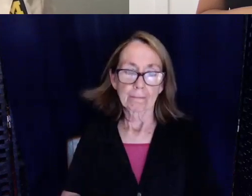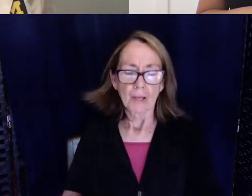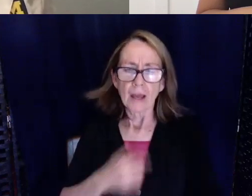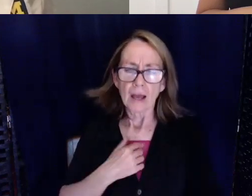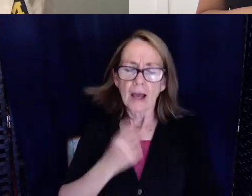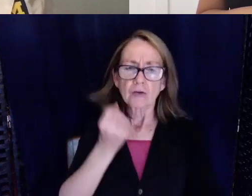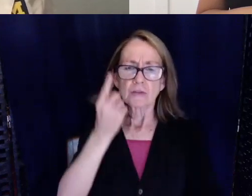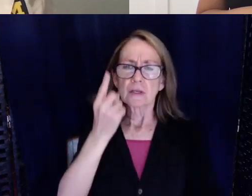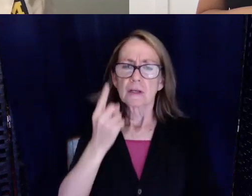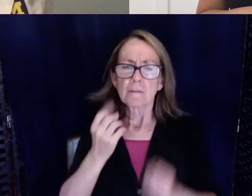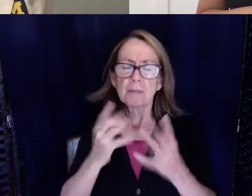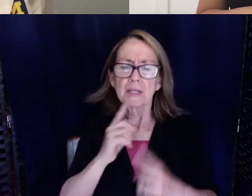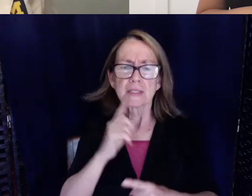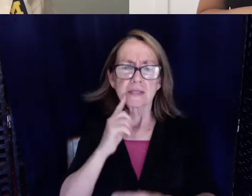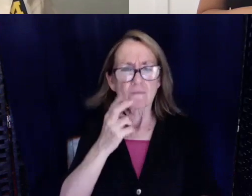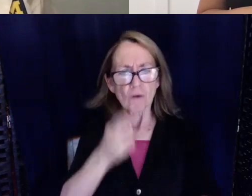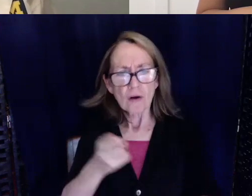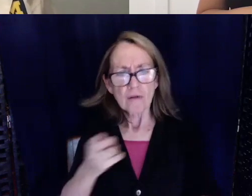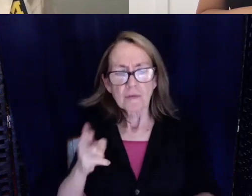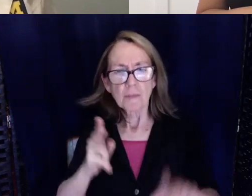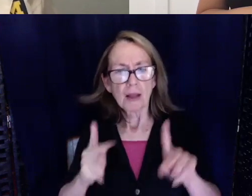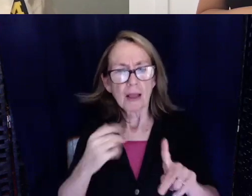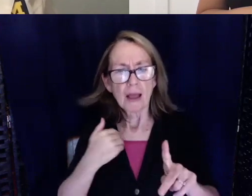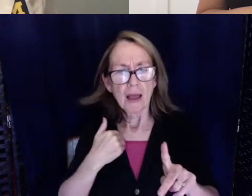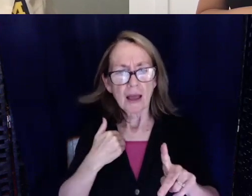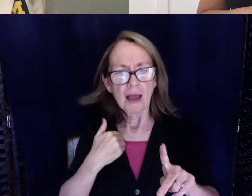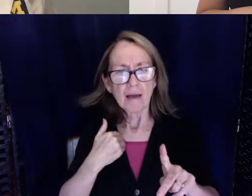of deaf and hard of hearing people have great distrust in the medical